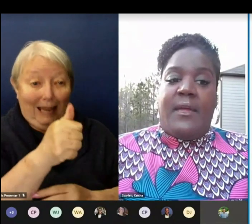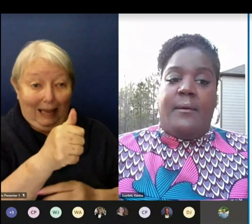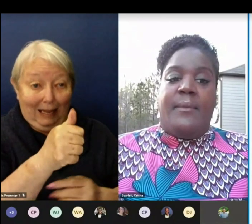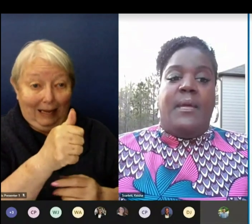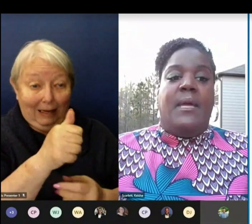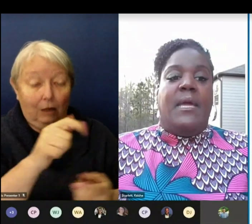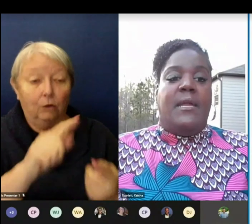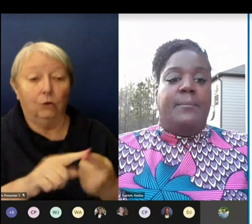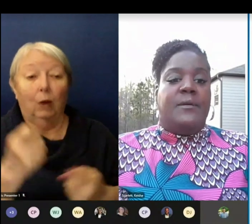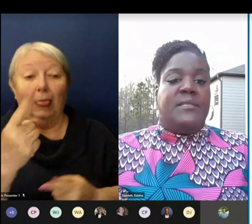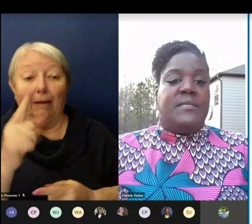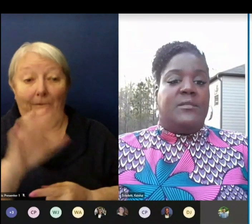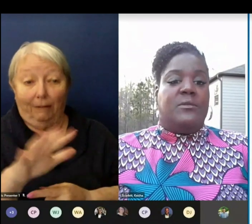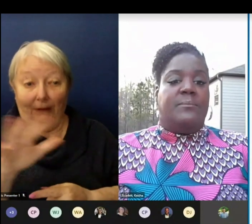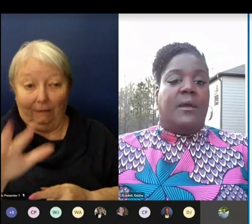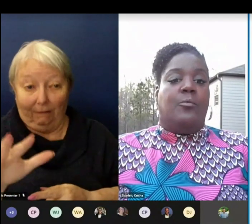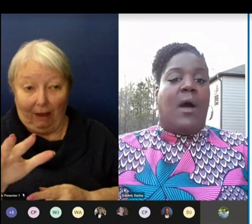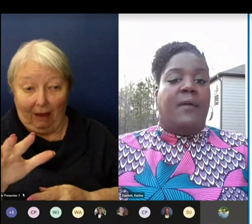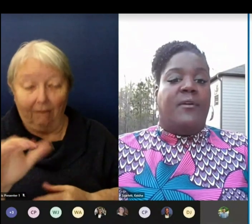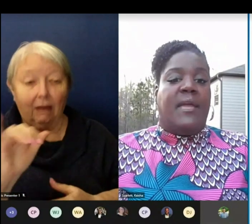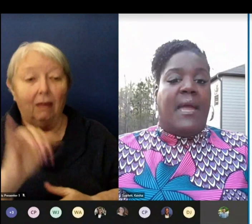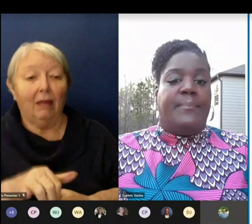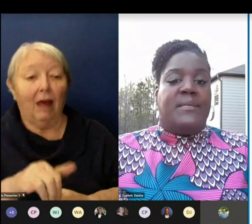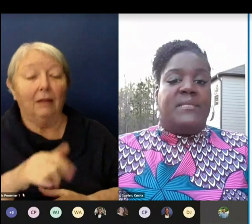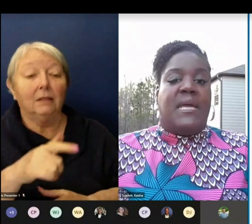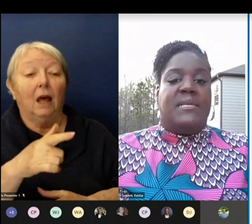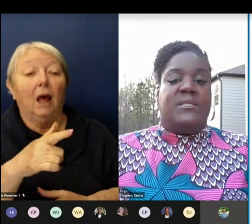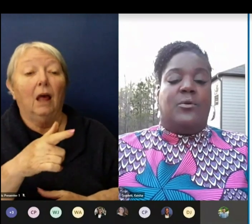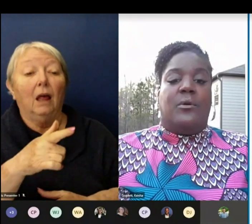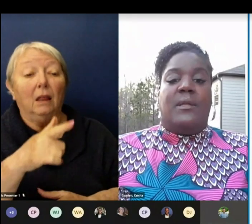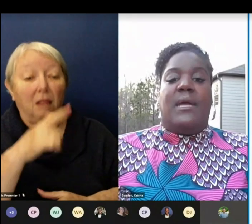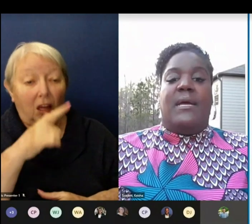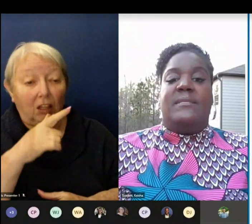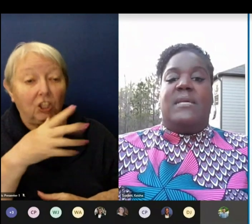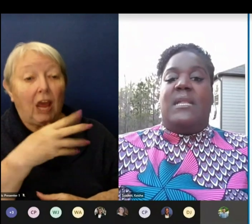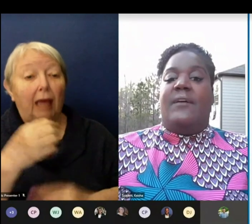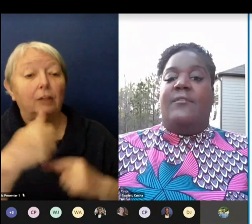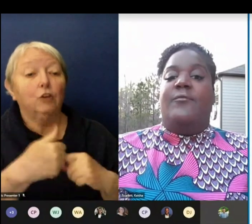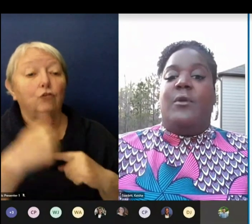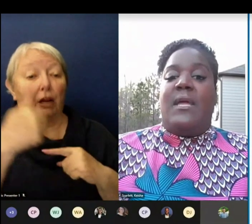In-person students may arrive on campus as early as 11:40 a.m.